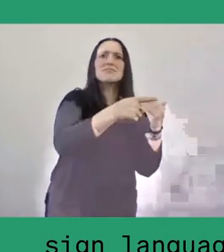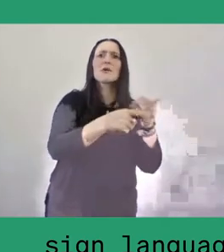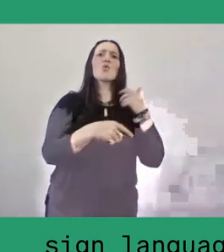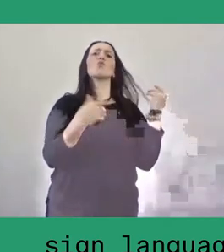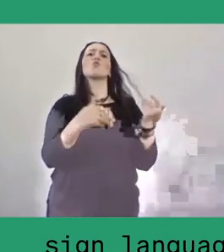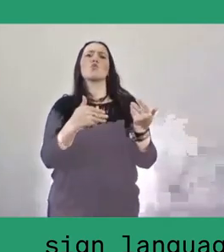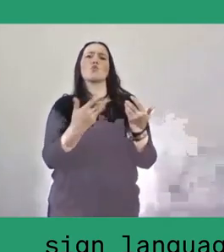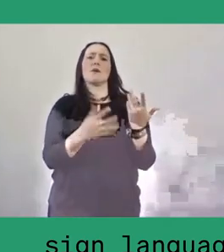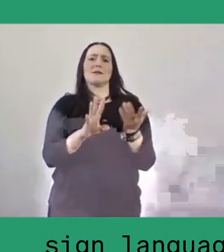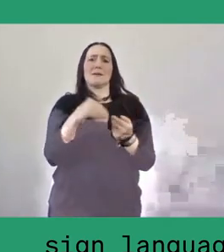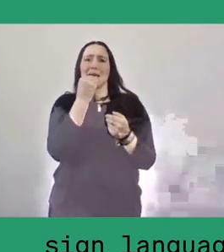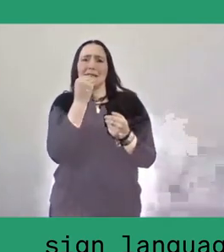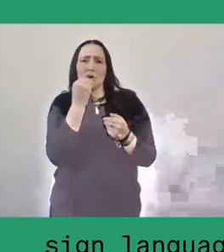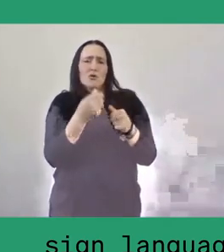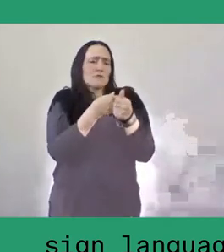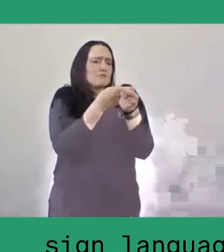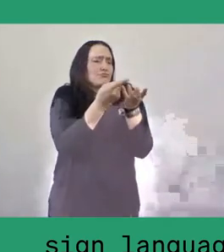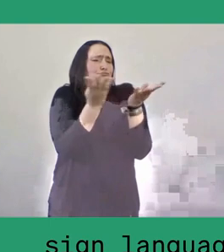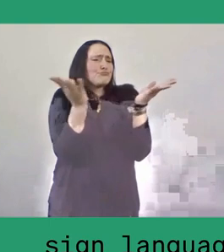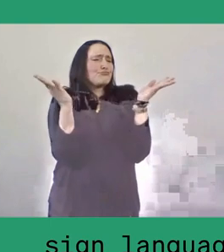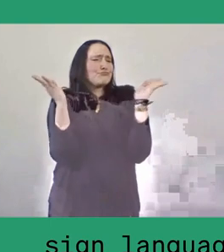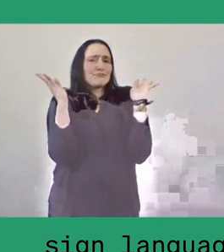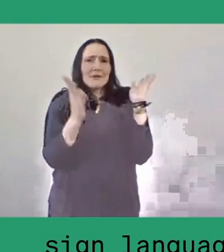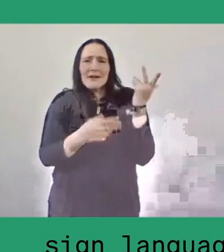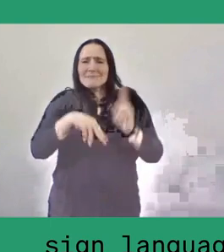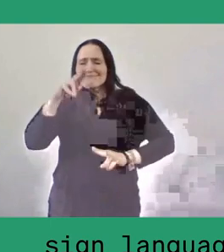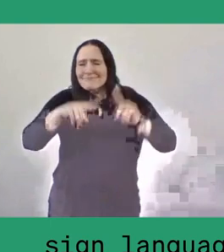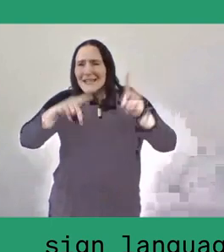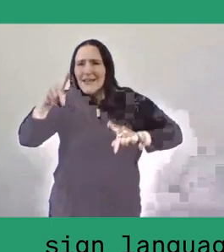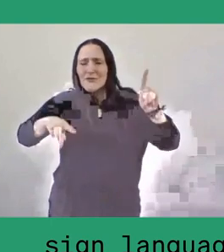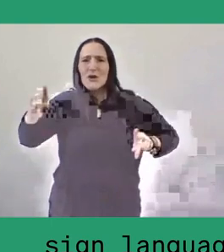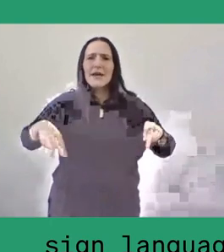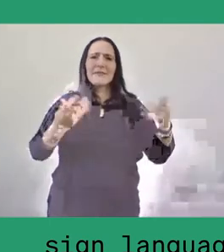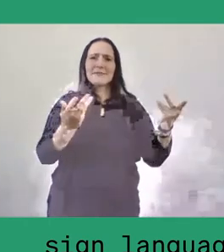and they created this kampung-style café